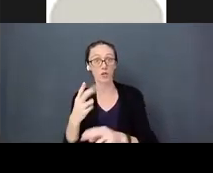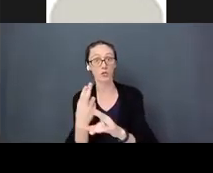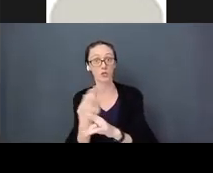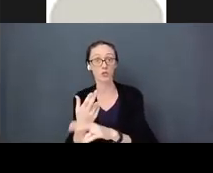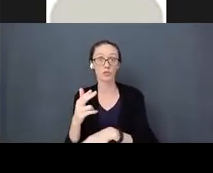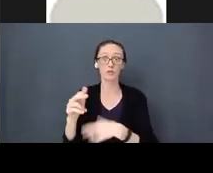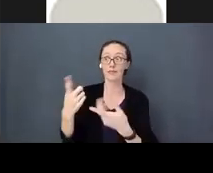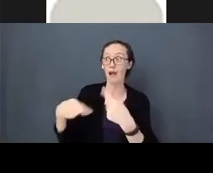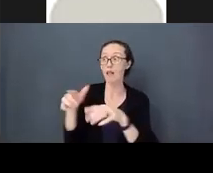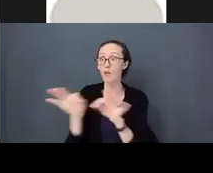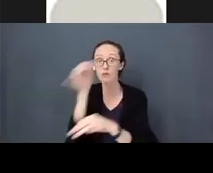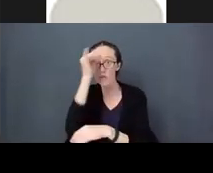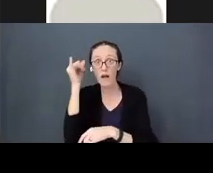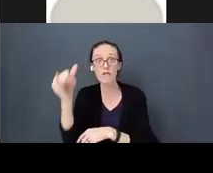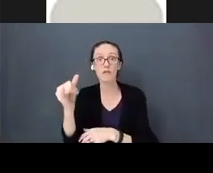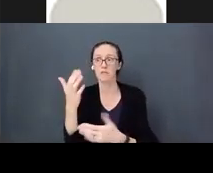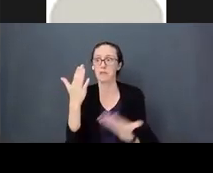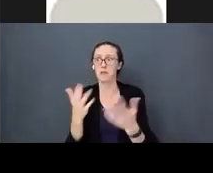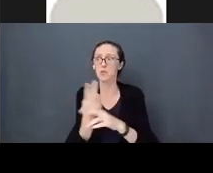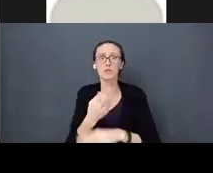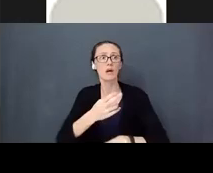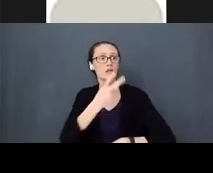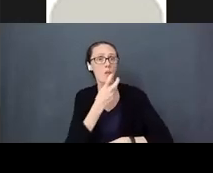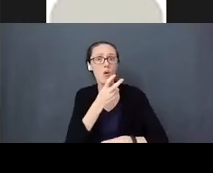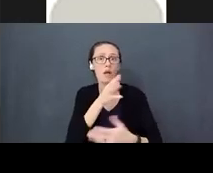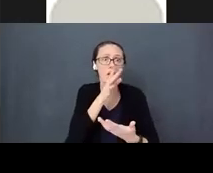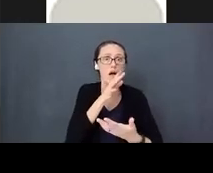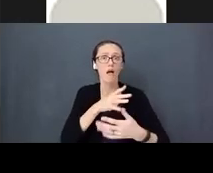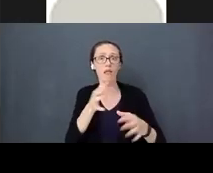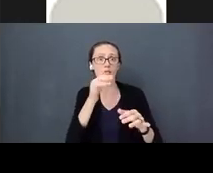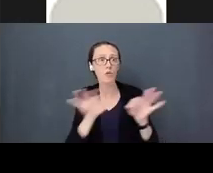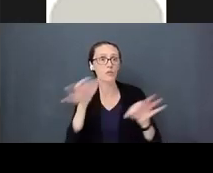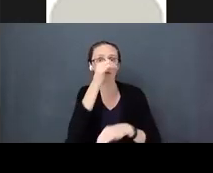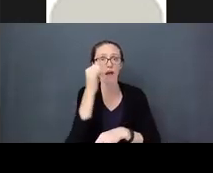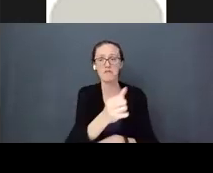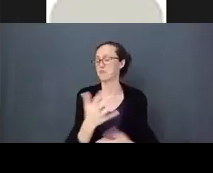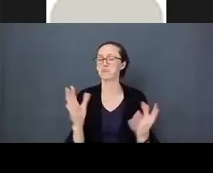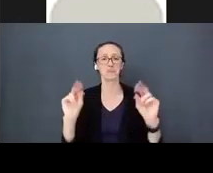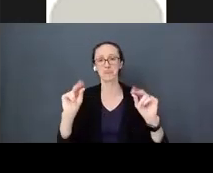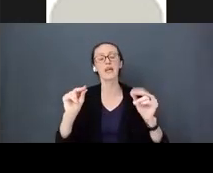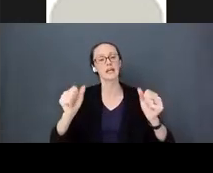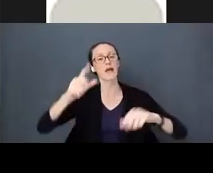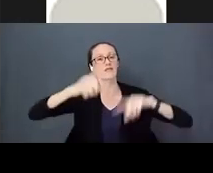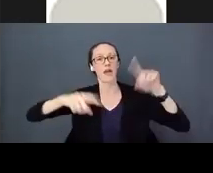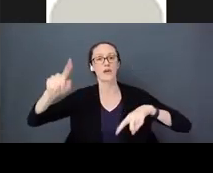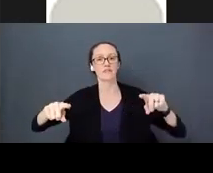or they will use spoken language forever that can vary. The baby needs access to language,